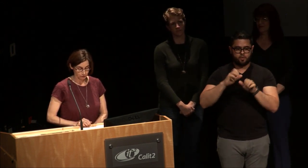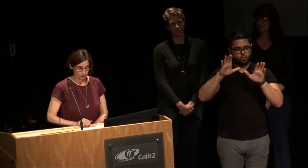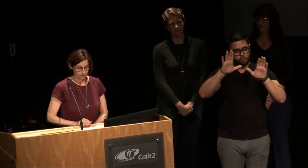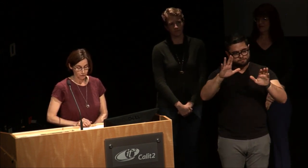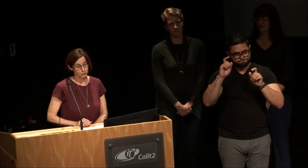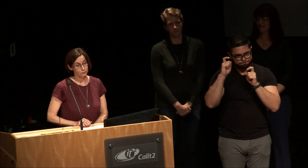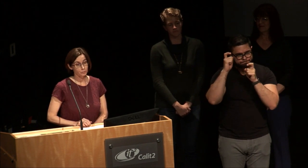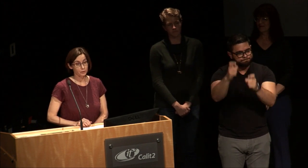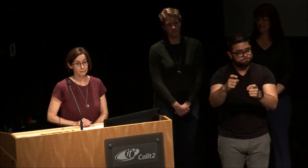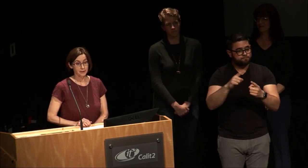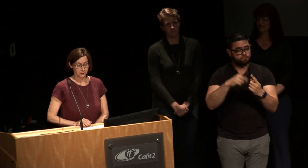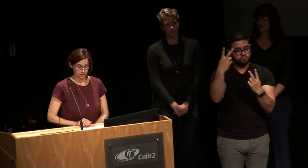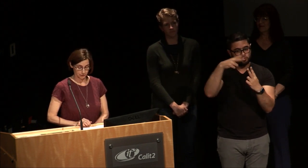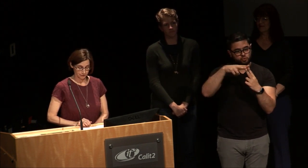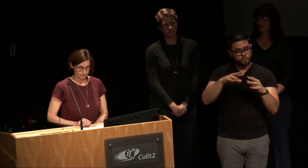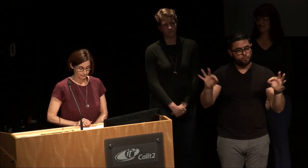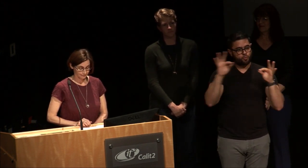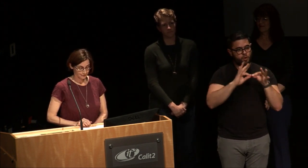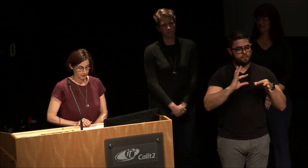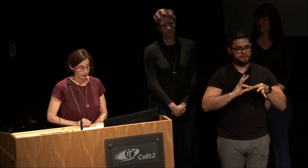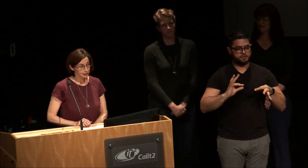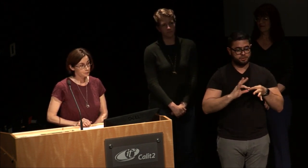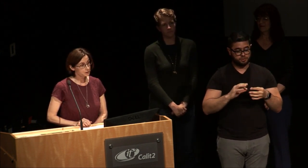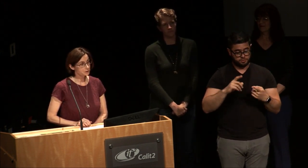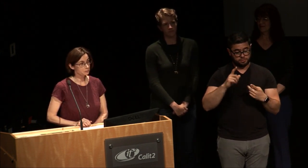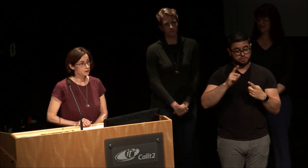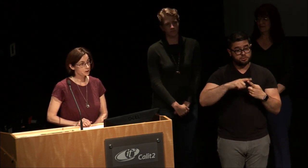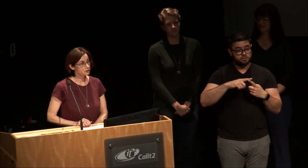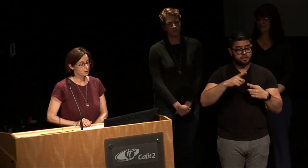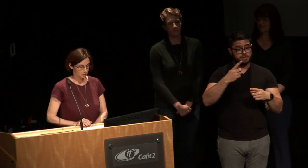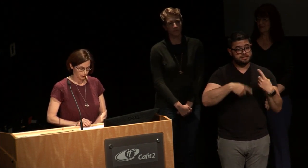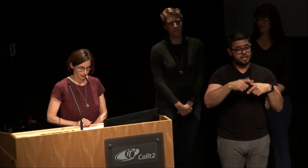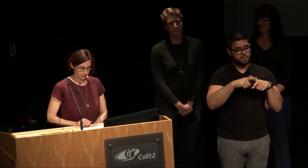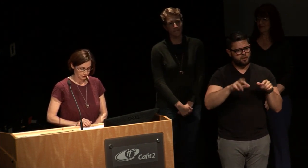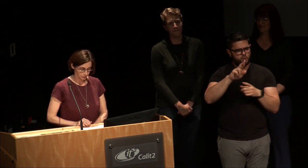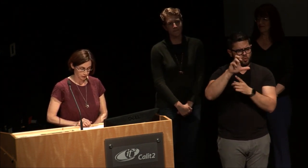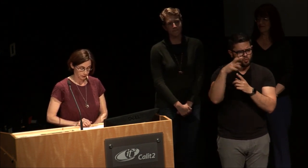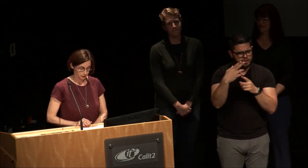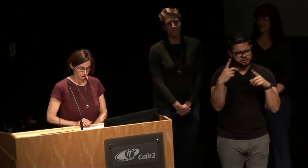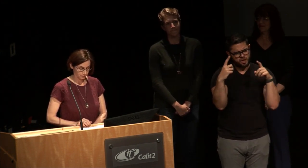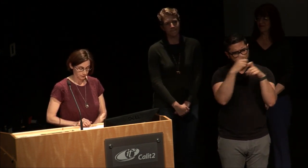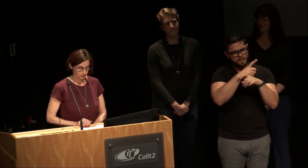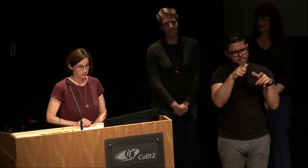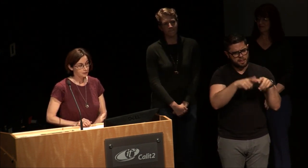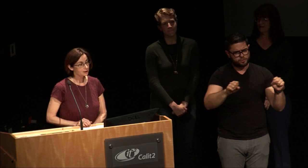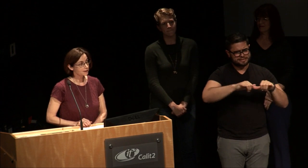two important messages: sign languages are rich complex linguistic systems, and